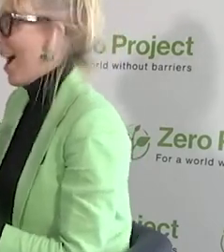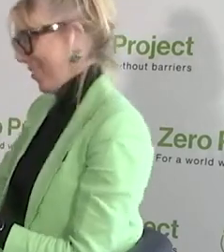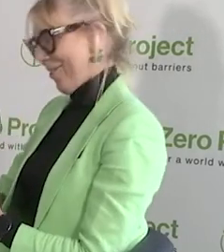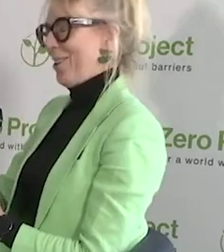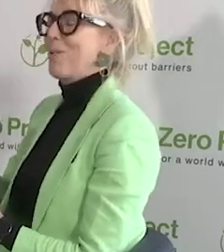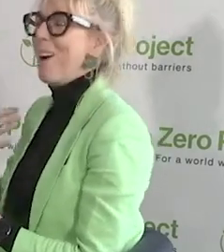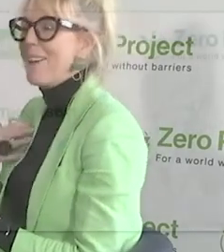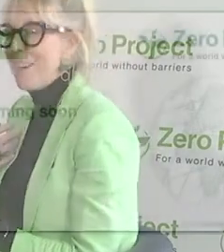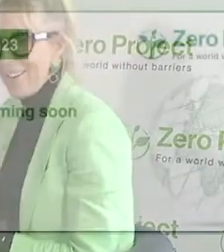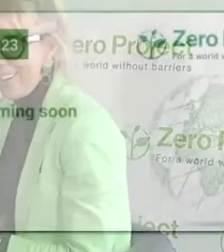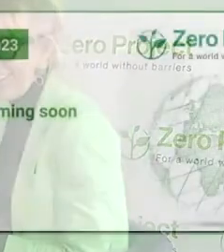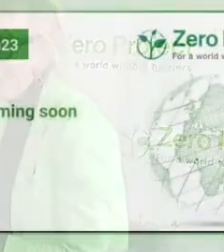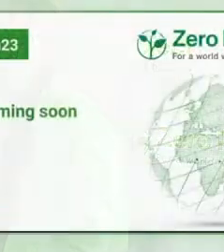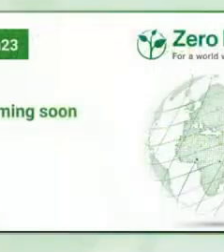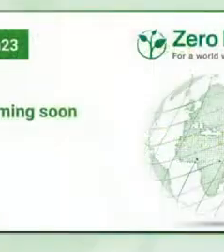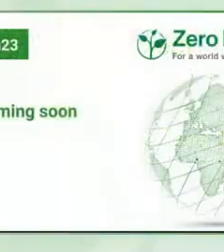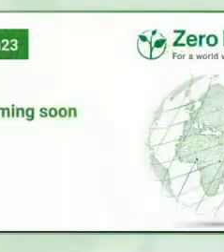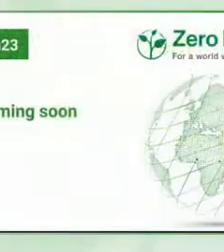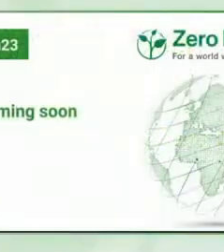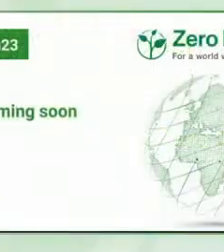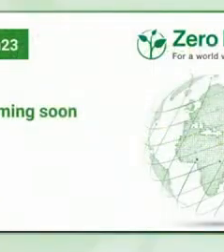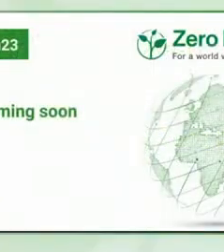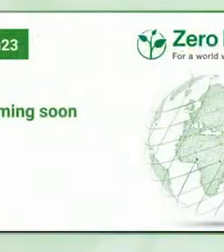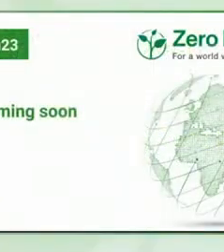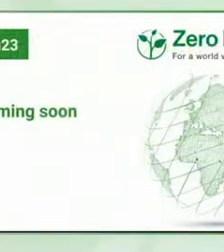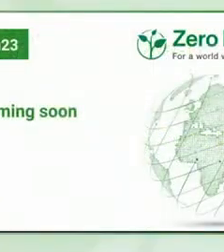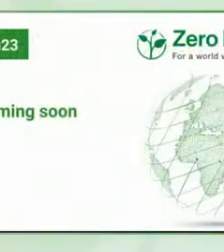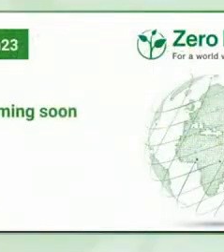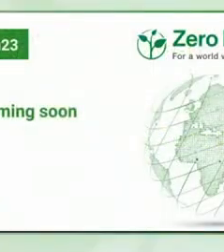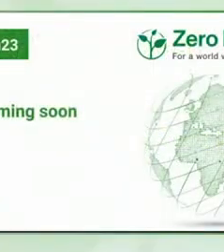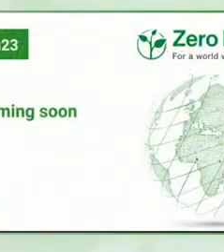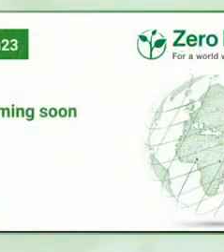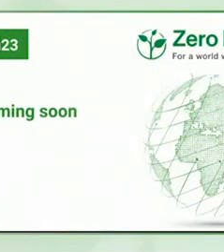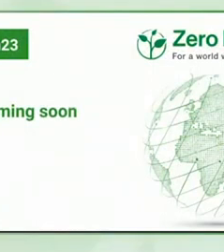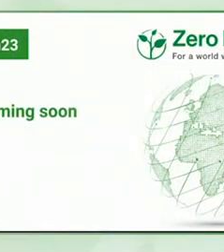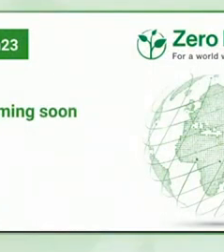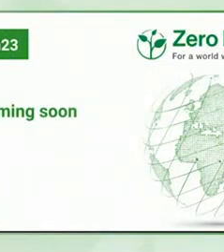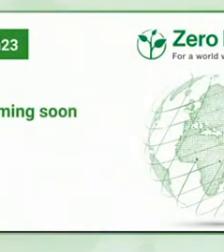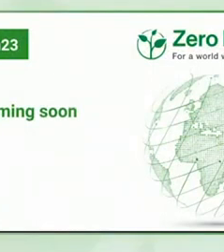I am Caroline Casey and, a quick audio description, I am a white